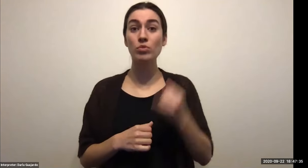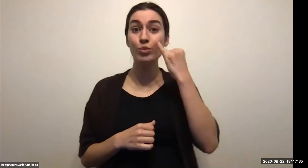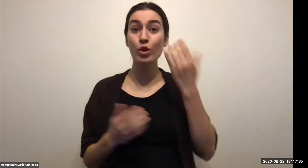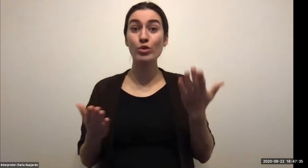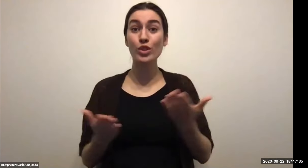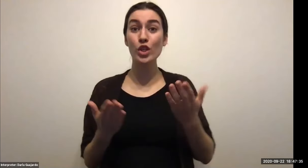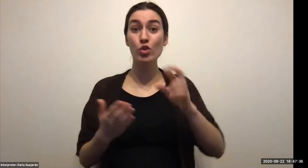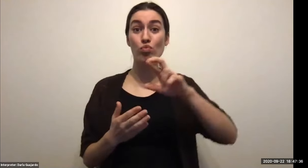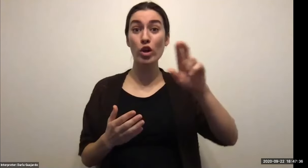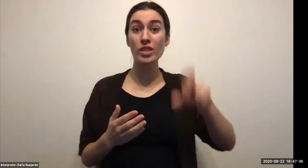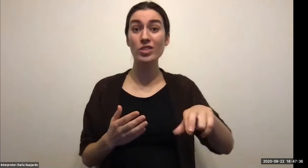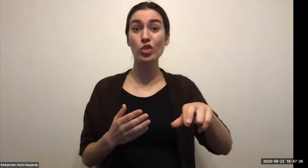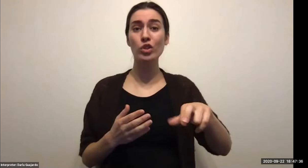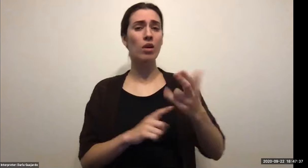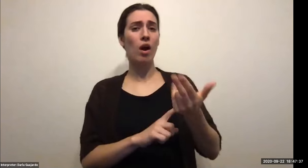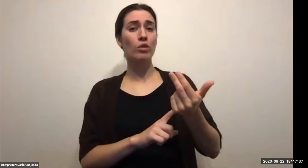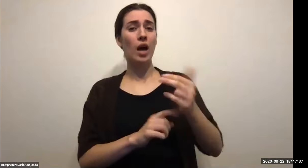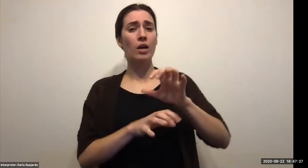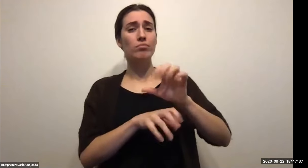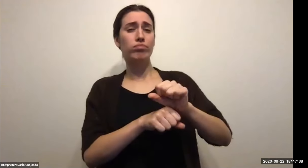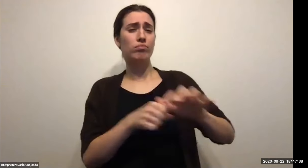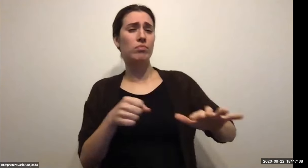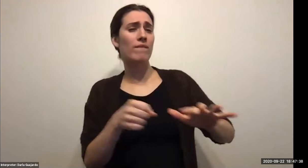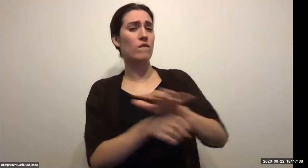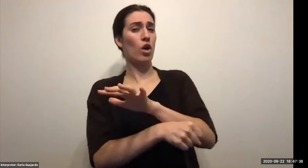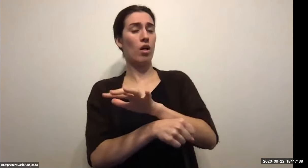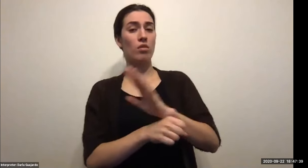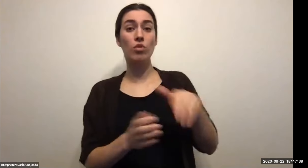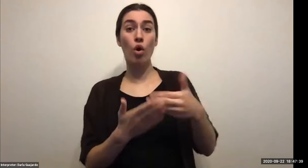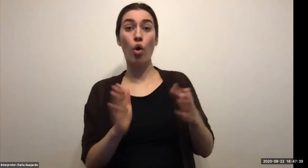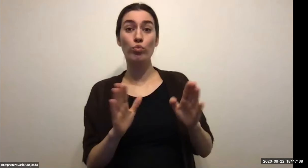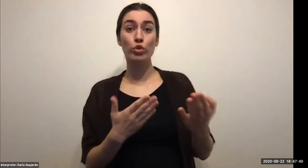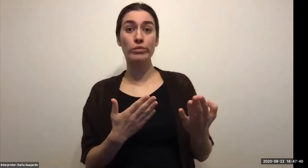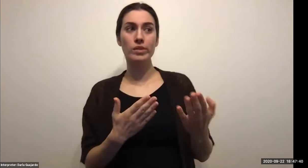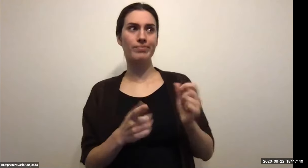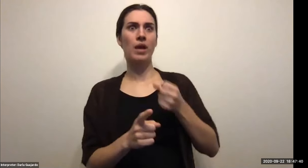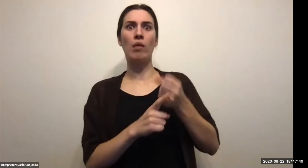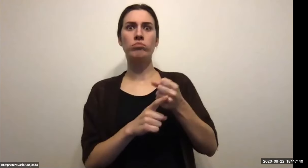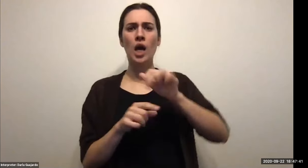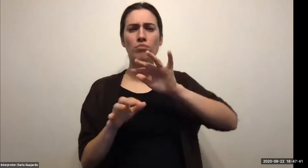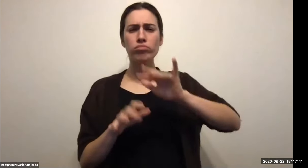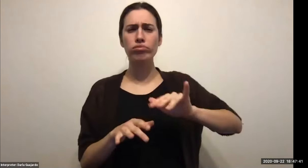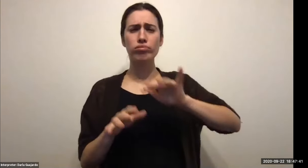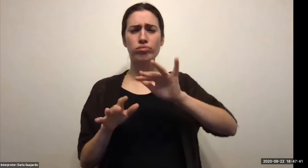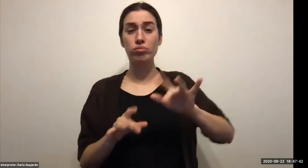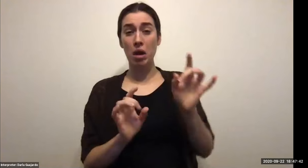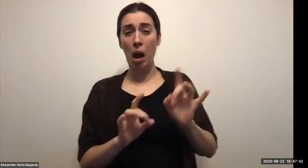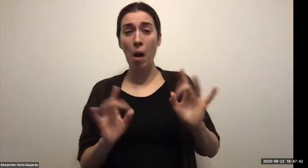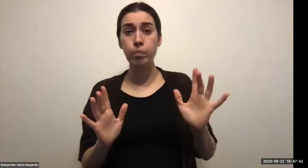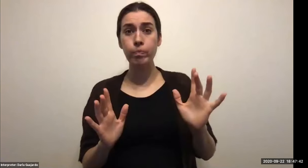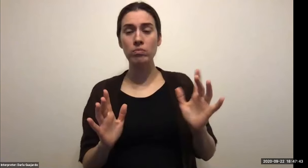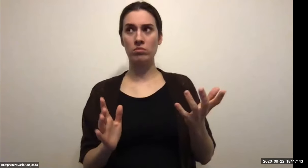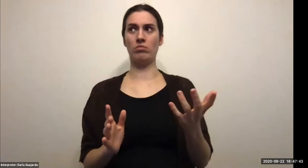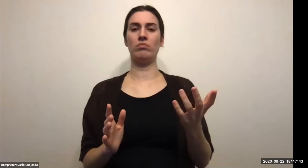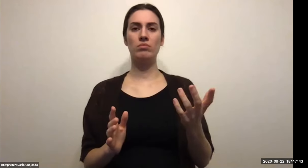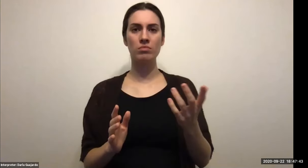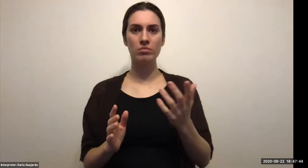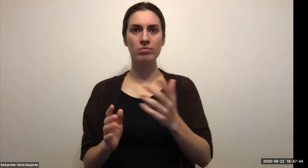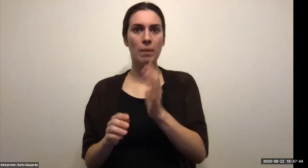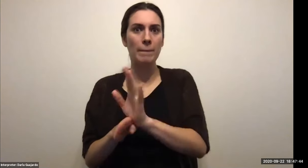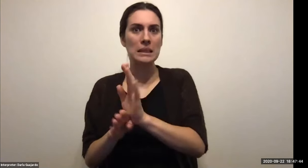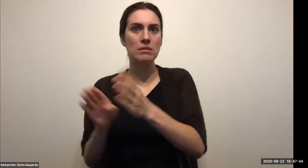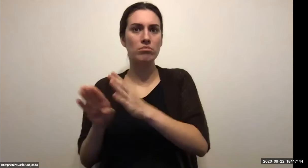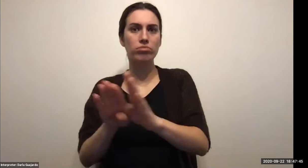Keith Wolling: So what we did was we our sales team solicited all the travel partners that had people in Florida, and we pulled everybody together.